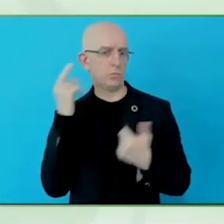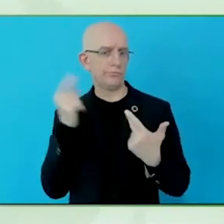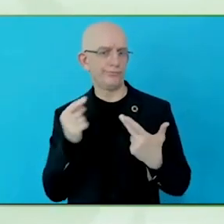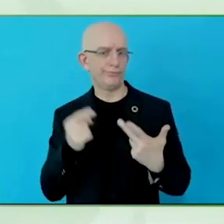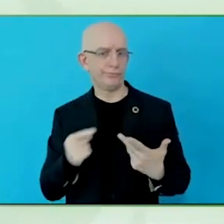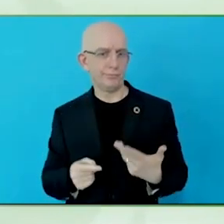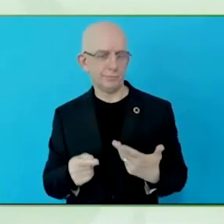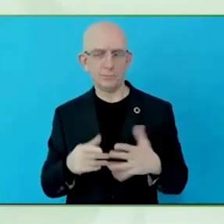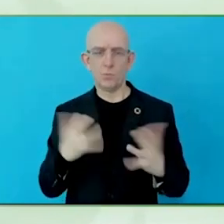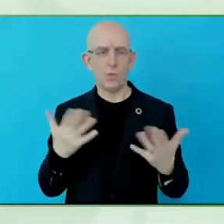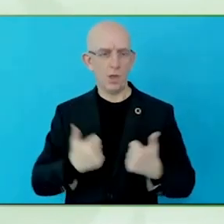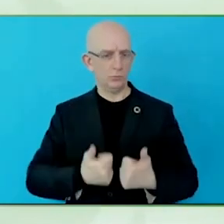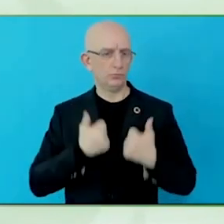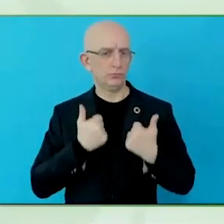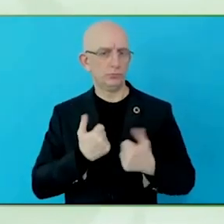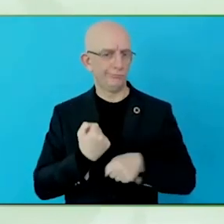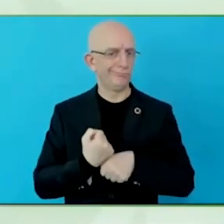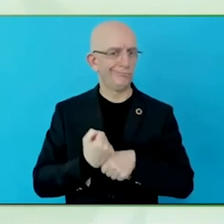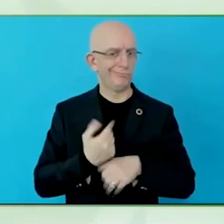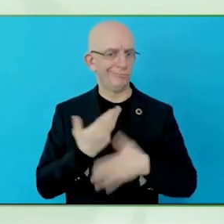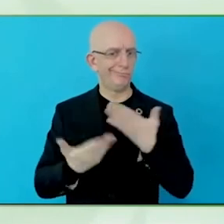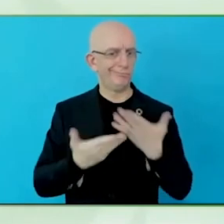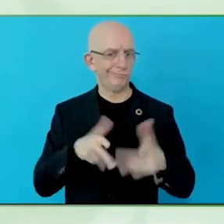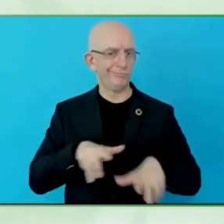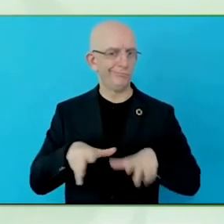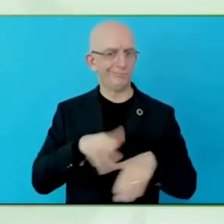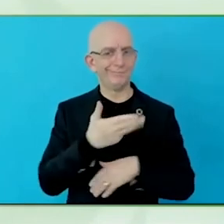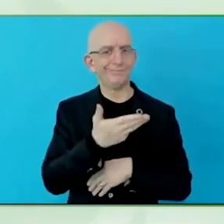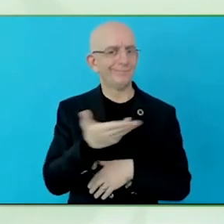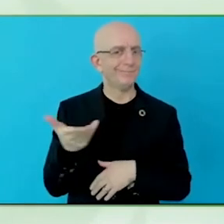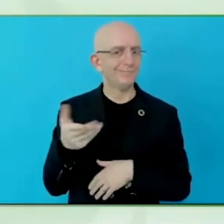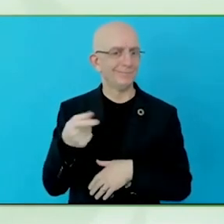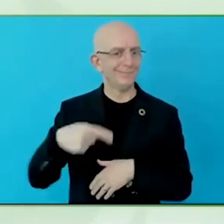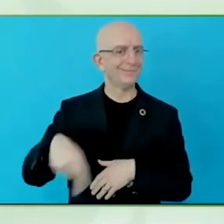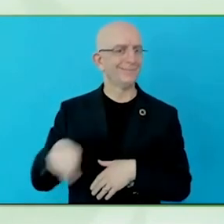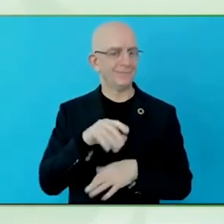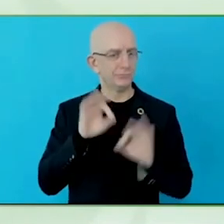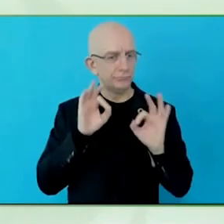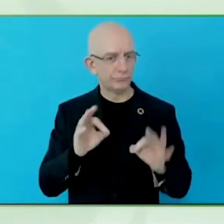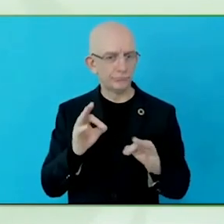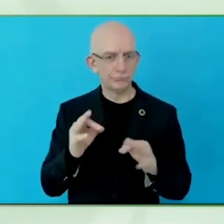technology, really got new opportunities in their lives.